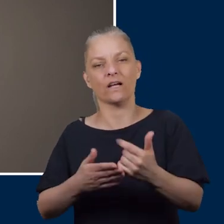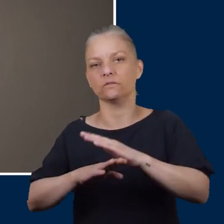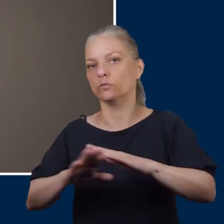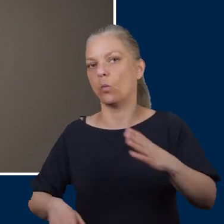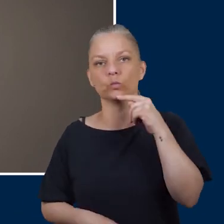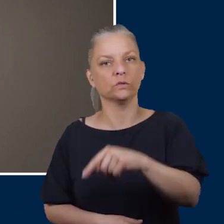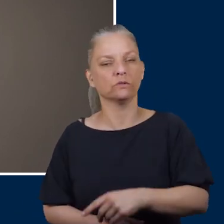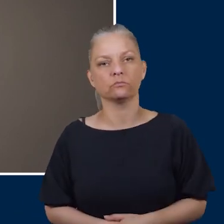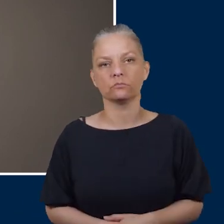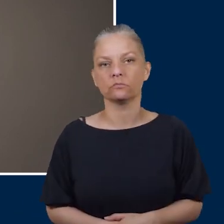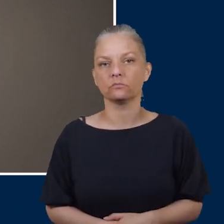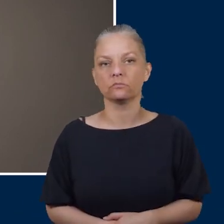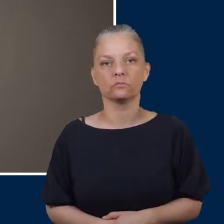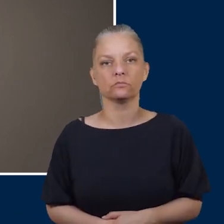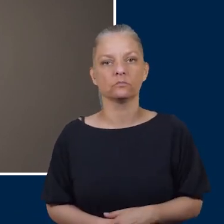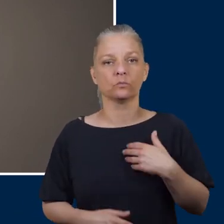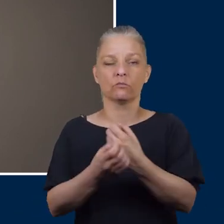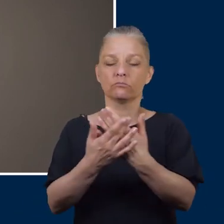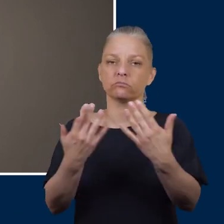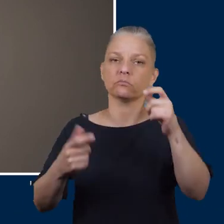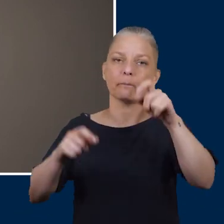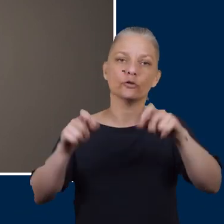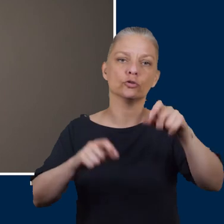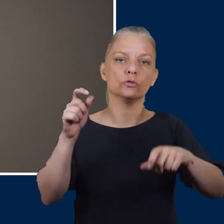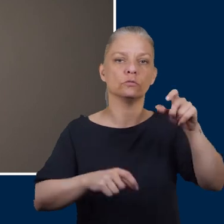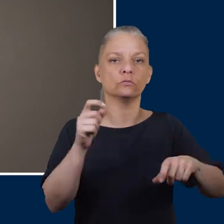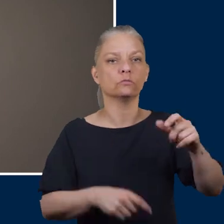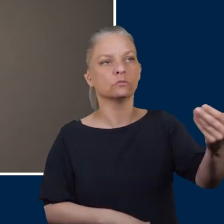years who have come in with heel ulcers and the reason for this is they've gone to bed at night